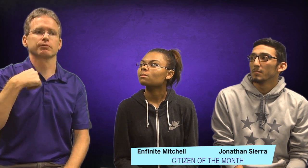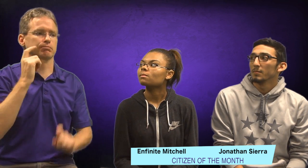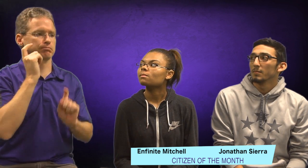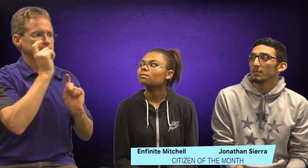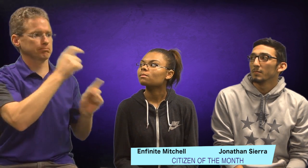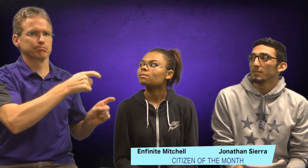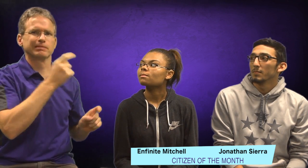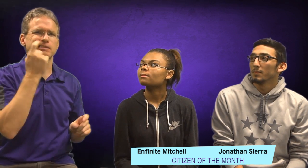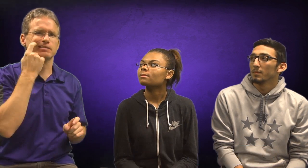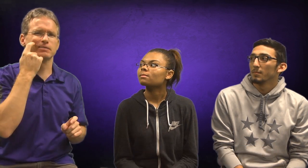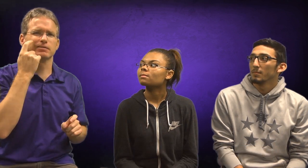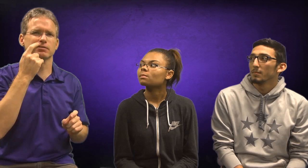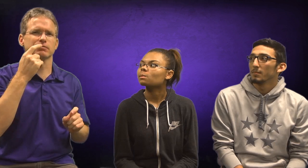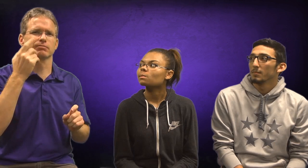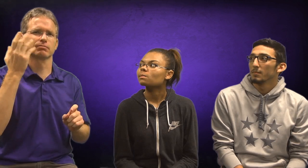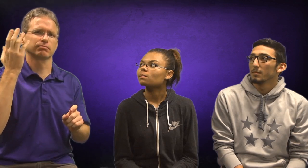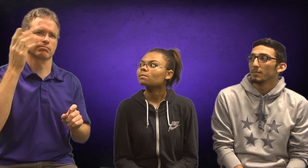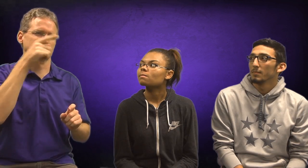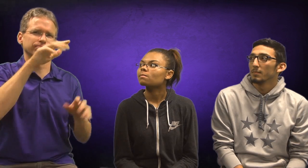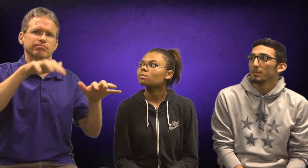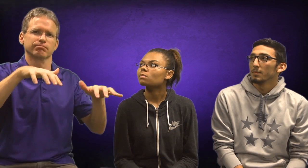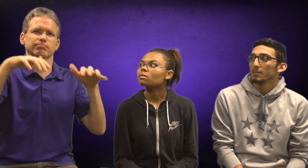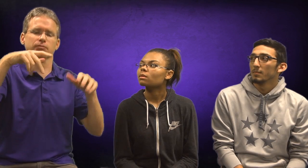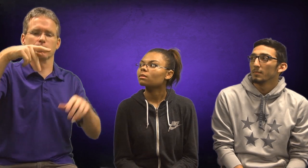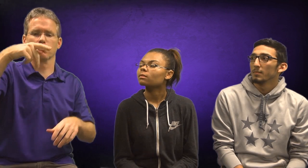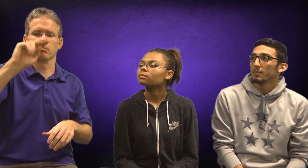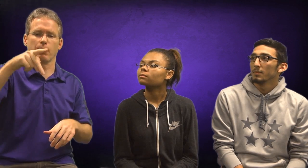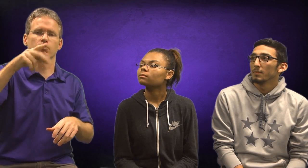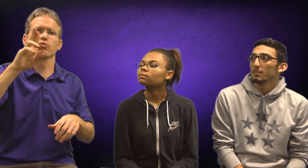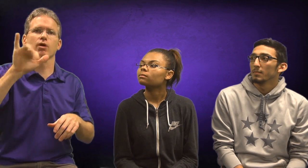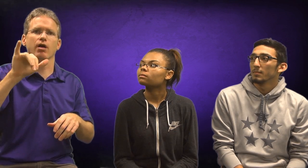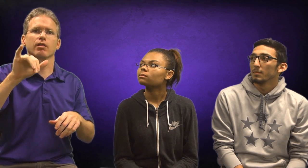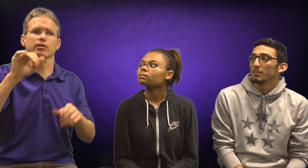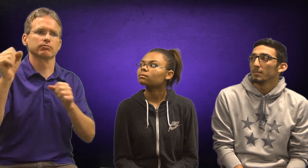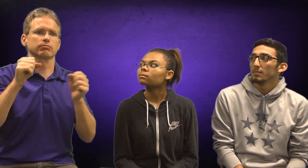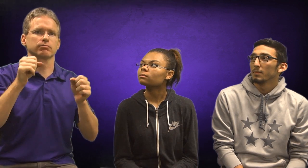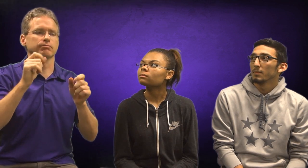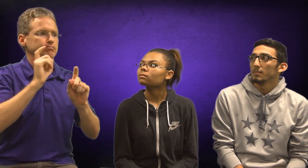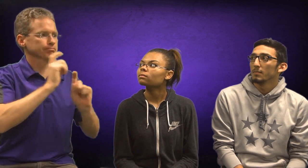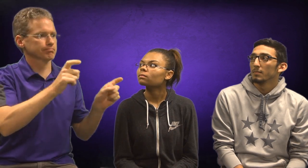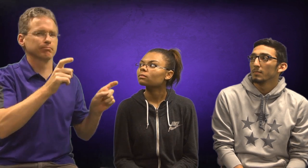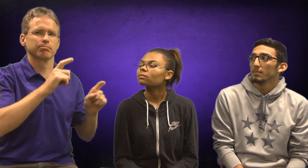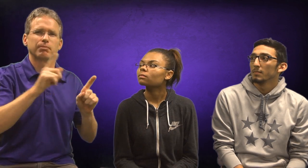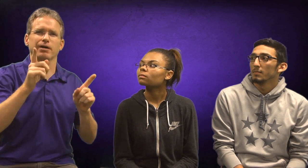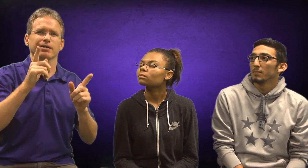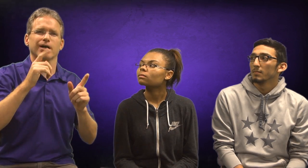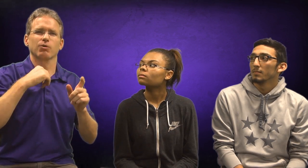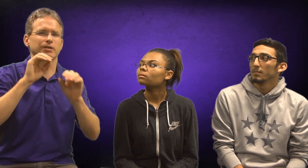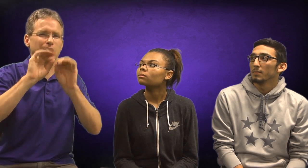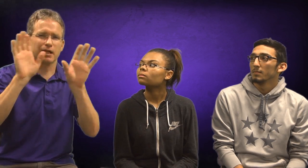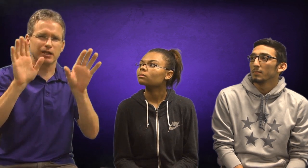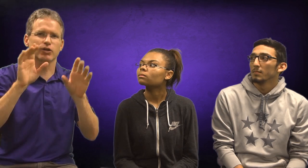I gave them Citizen of the Month in the Pep Rally